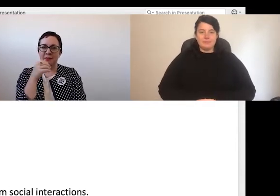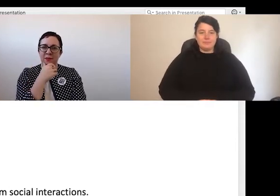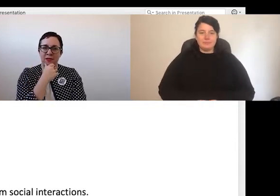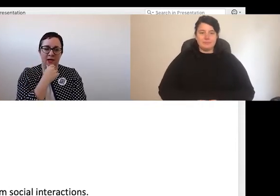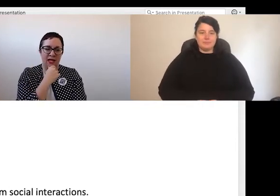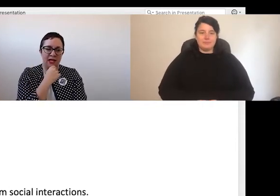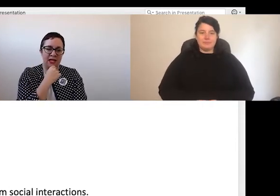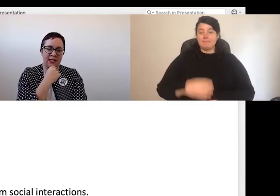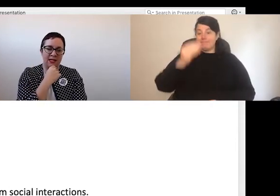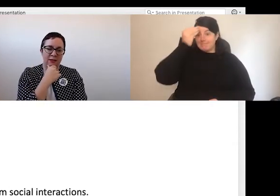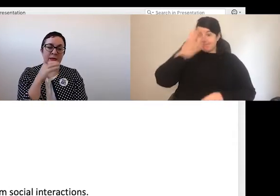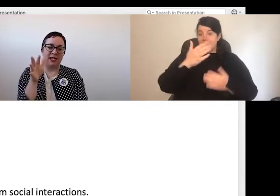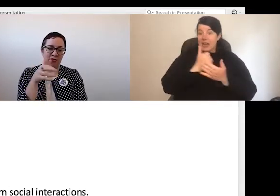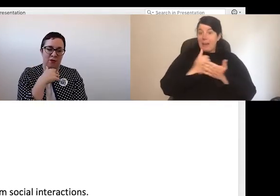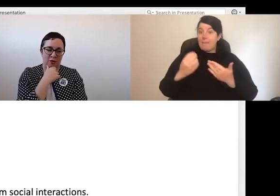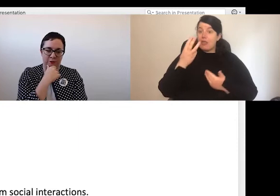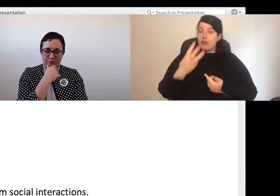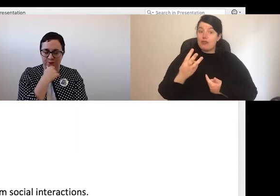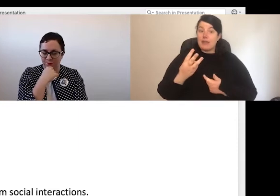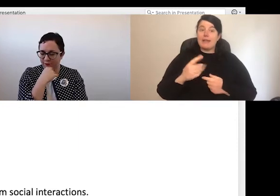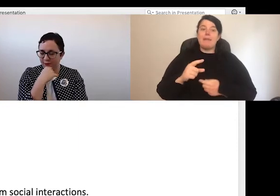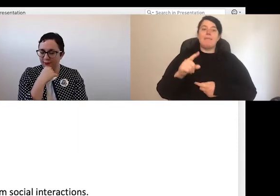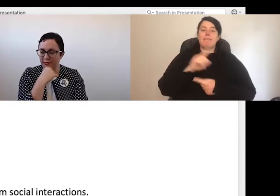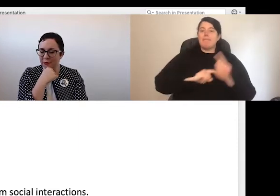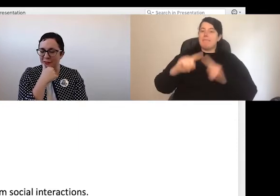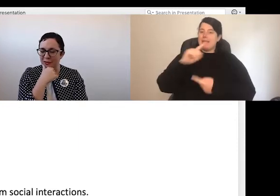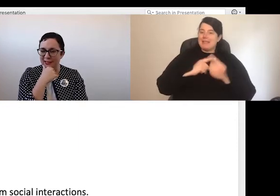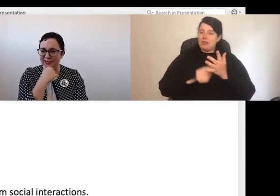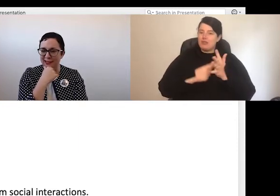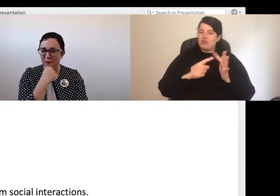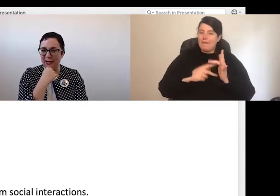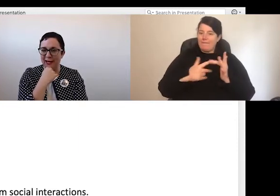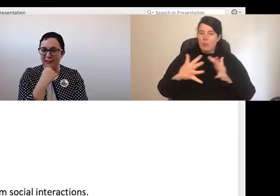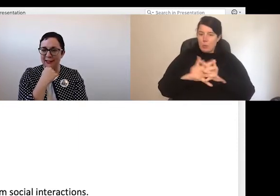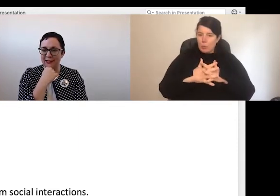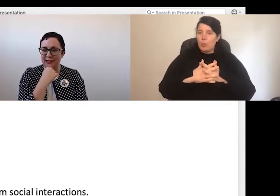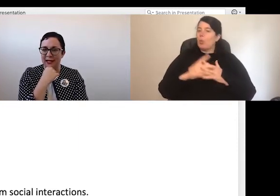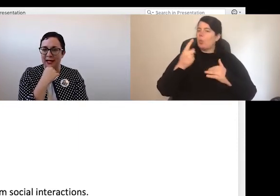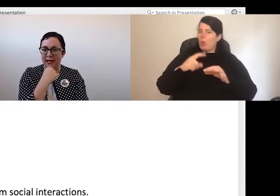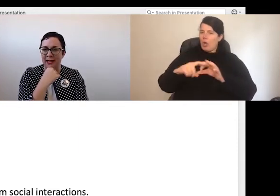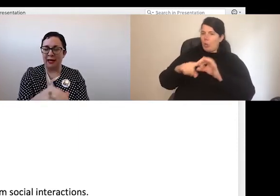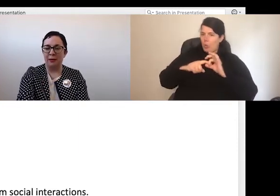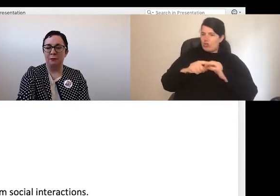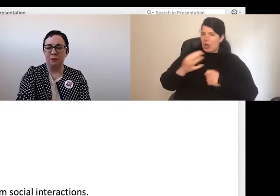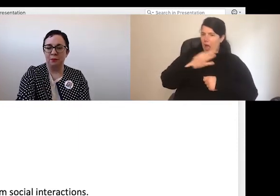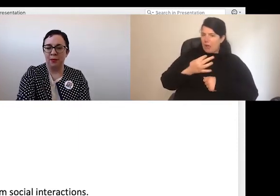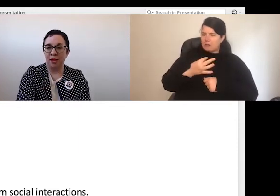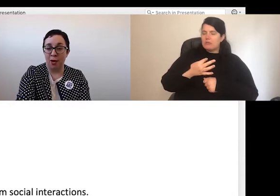3 is Meetings Review. One of the questions I've been asked a lot